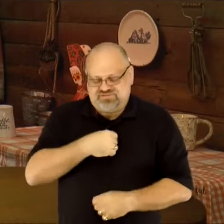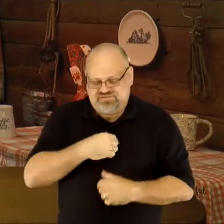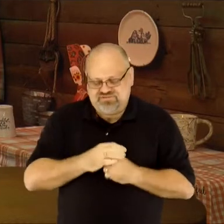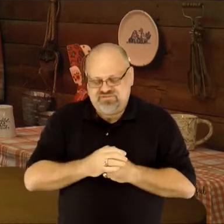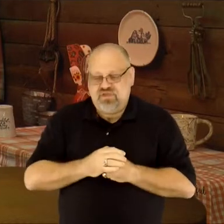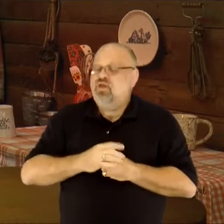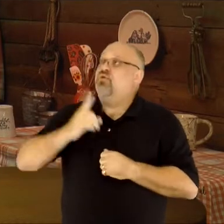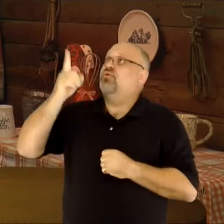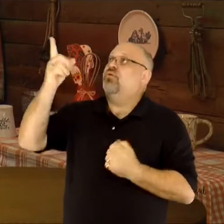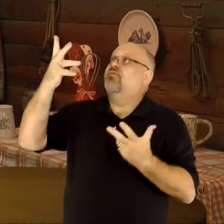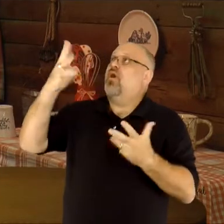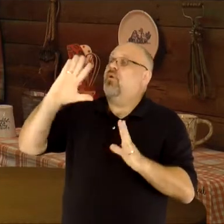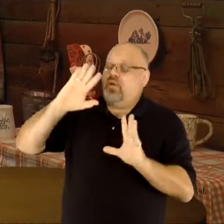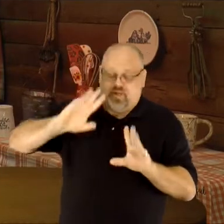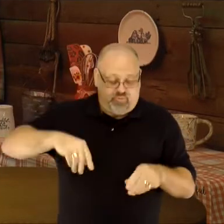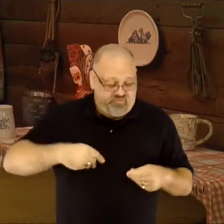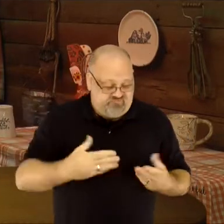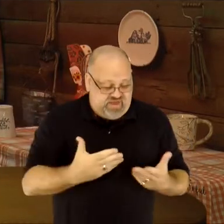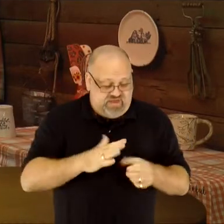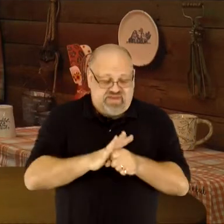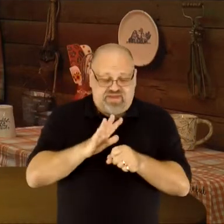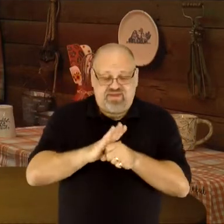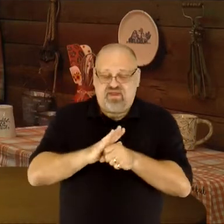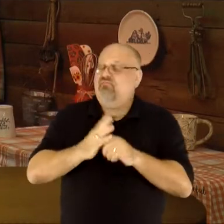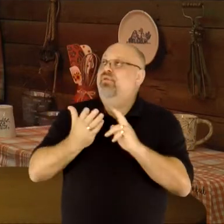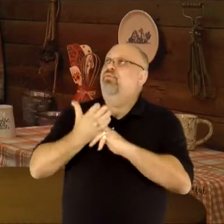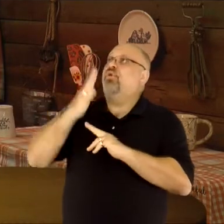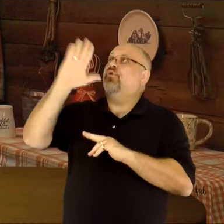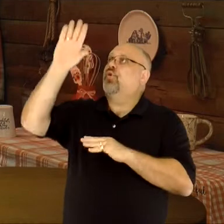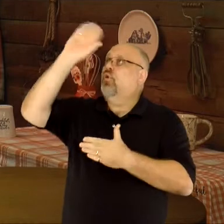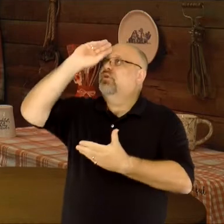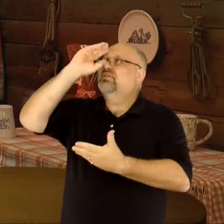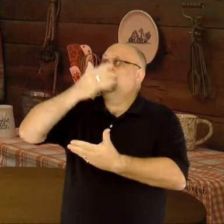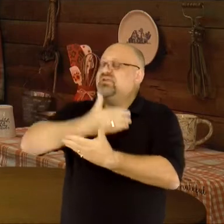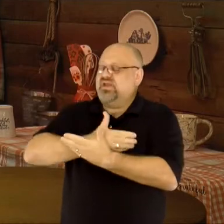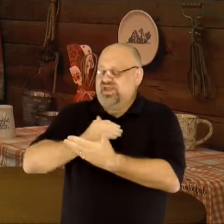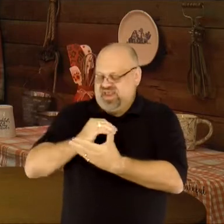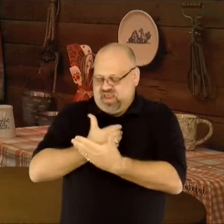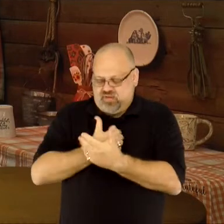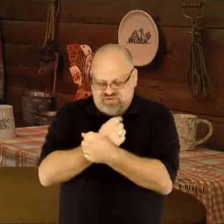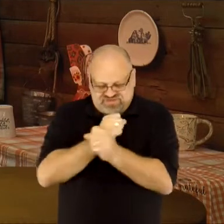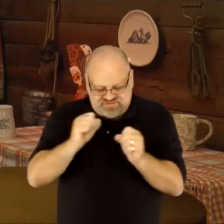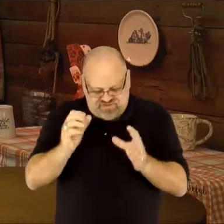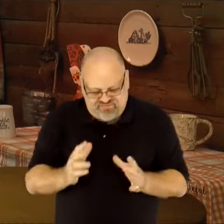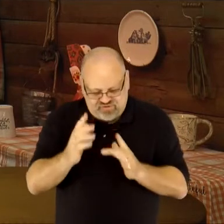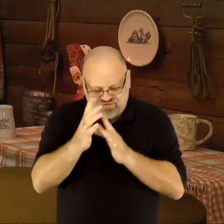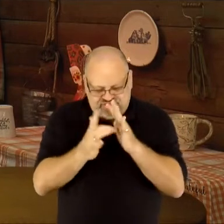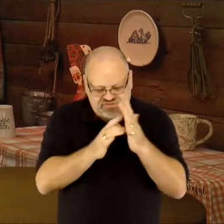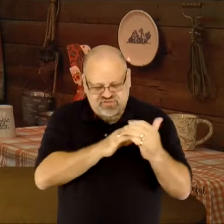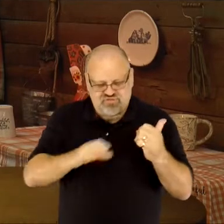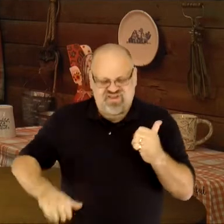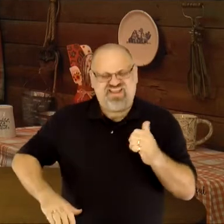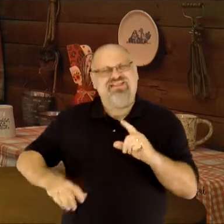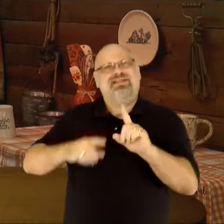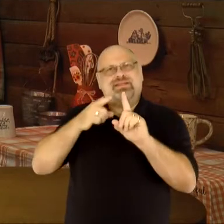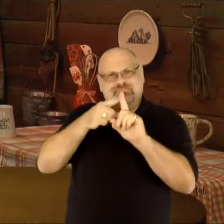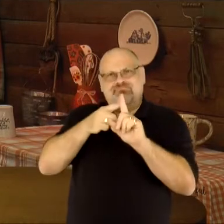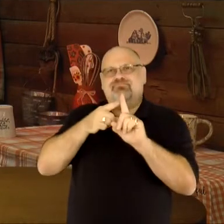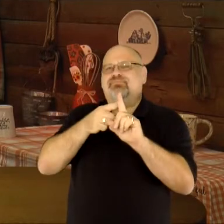That You have already provided enough through Your Son, our Savior. Jesus Christ is Enough.